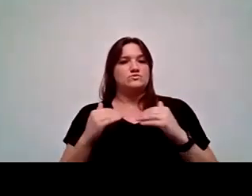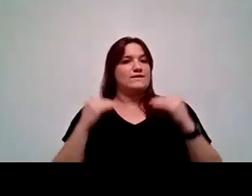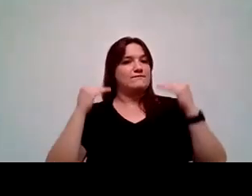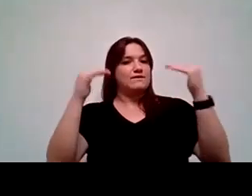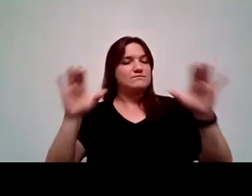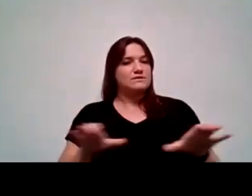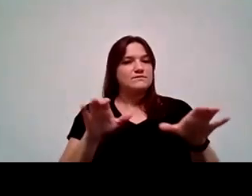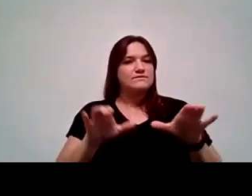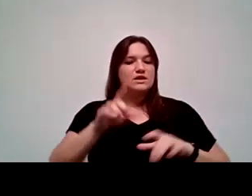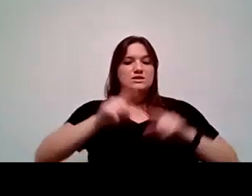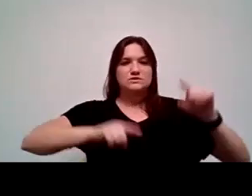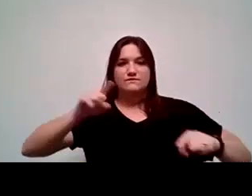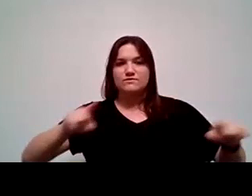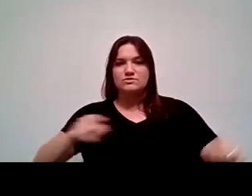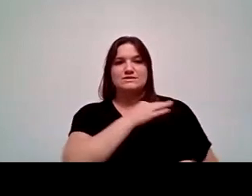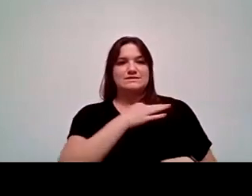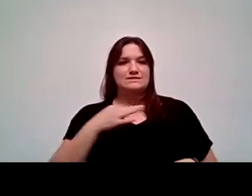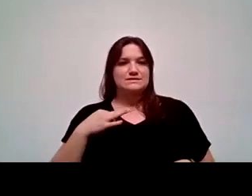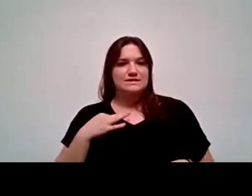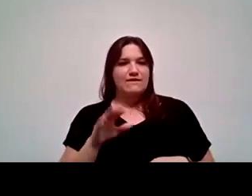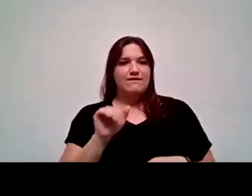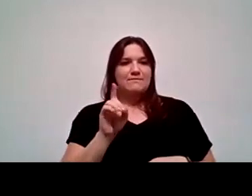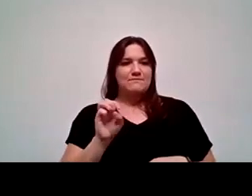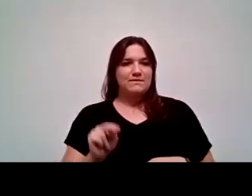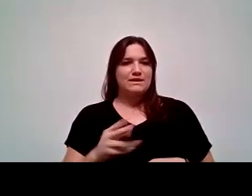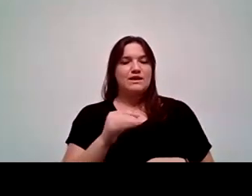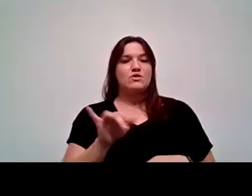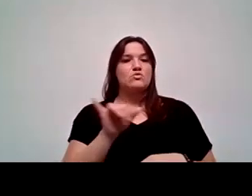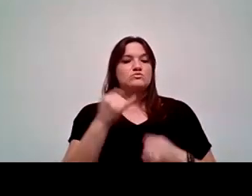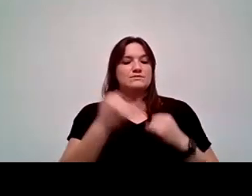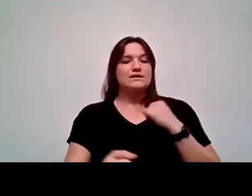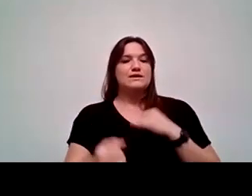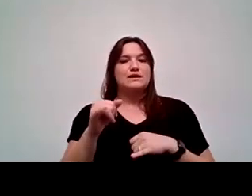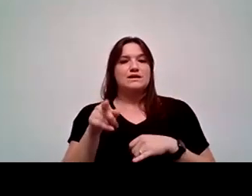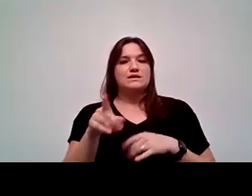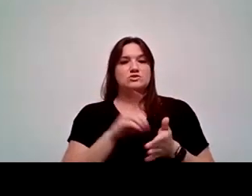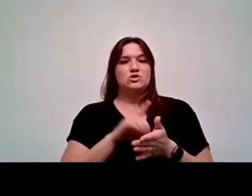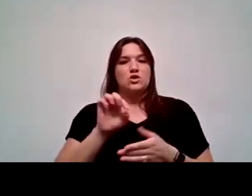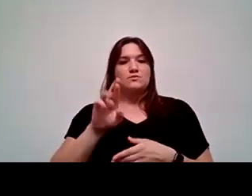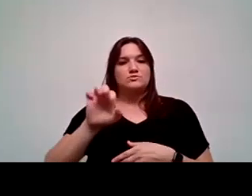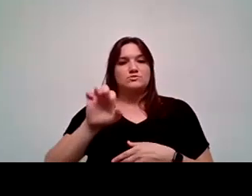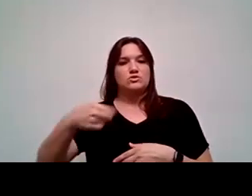diversity of faculty, staff and administrators. And finally, as Dr. Armstrong mentioned, engagement with the community.